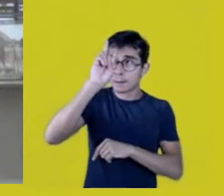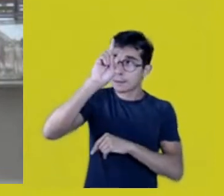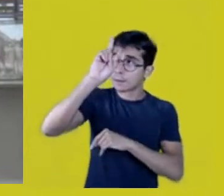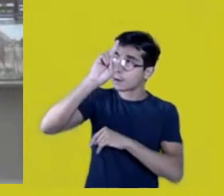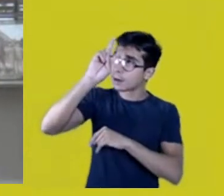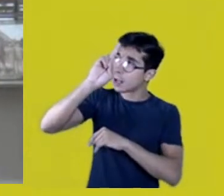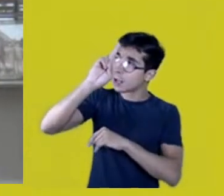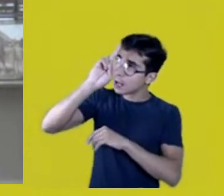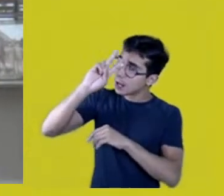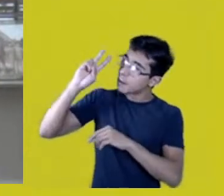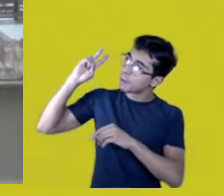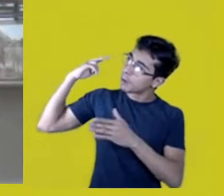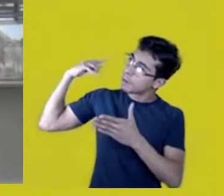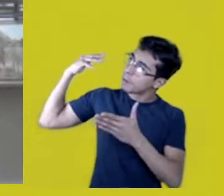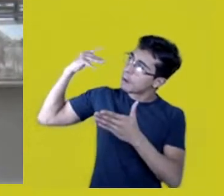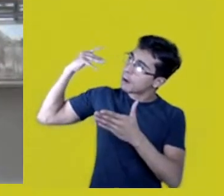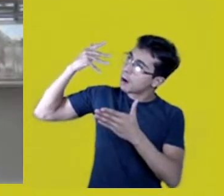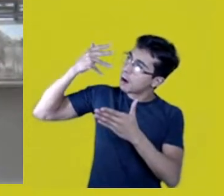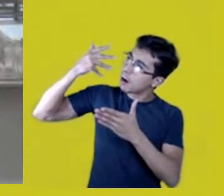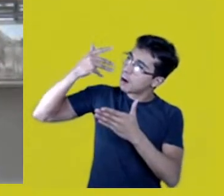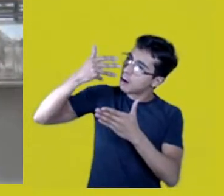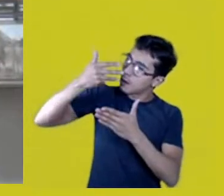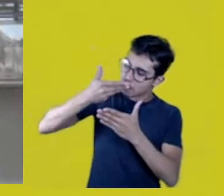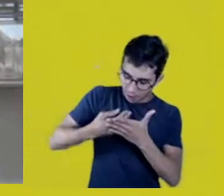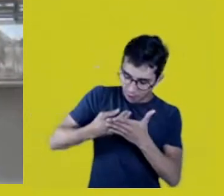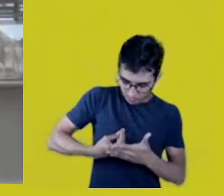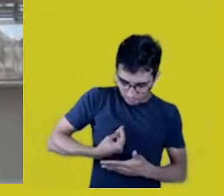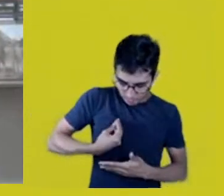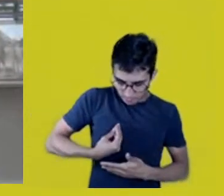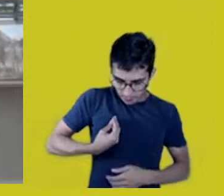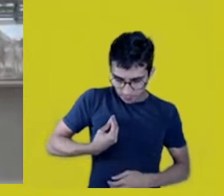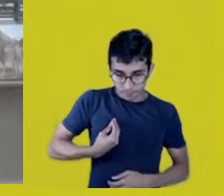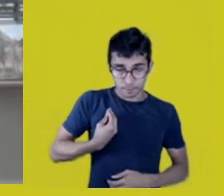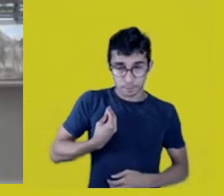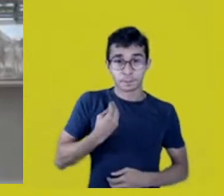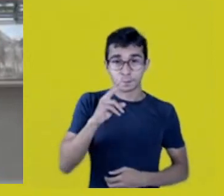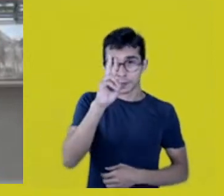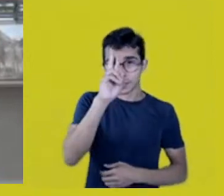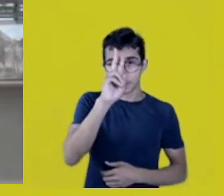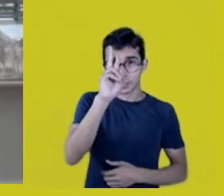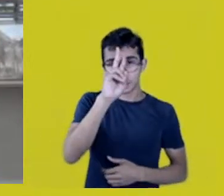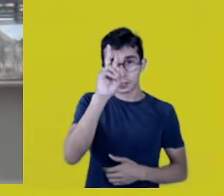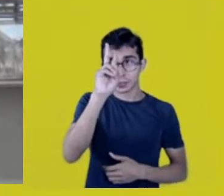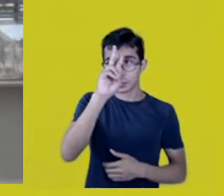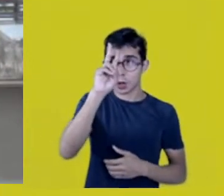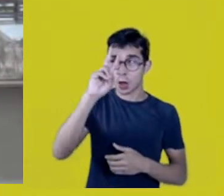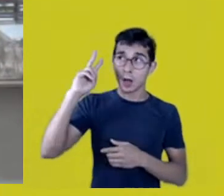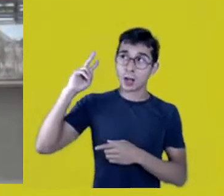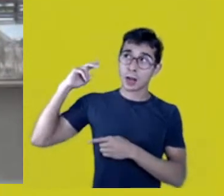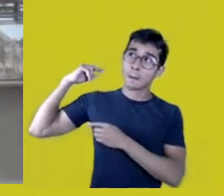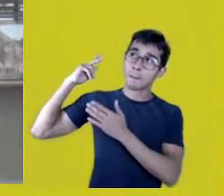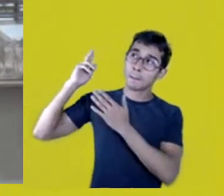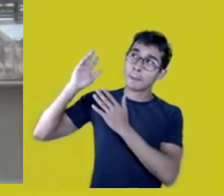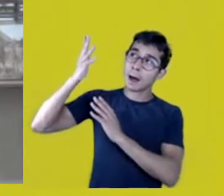Their stories I’ve written I found Mura in me